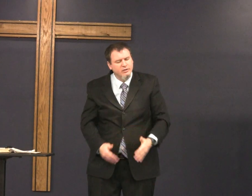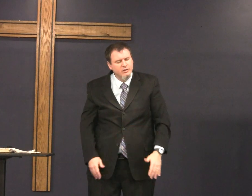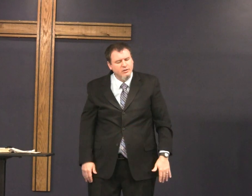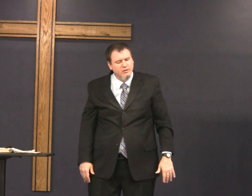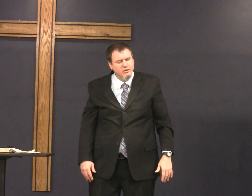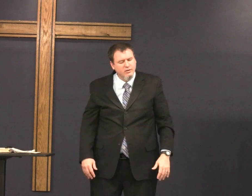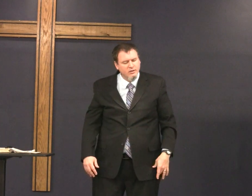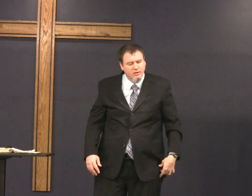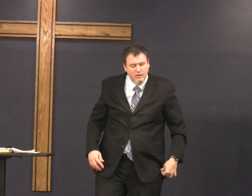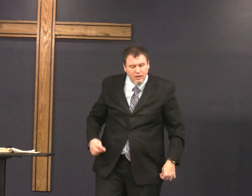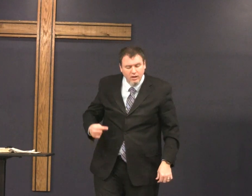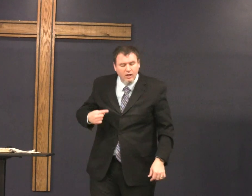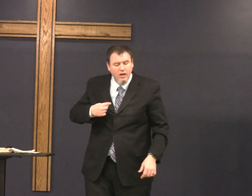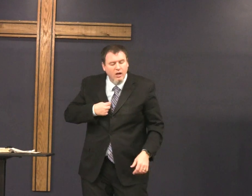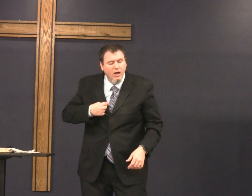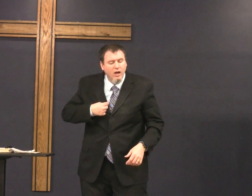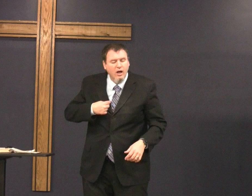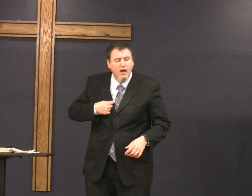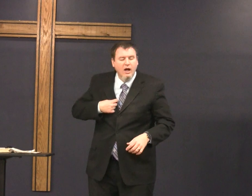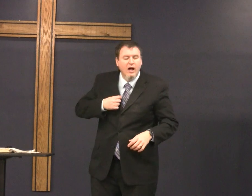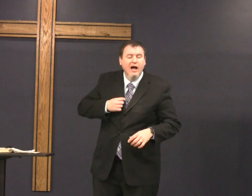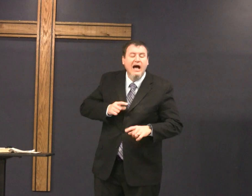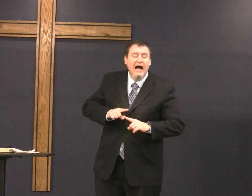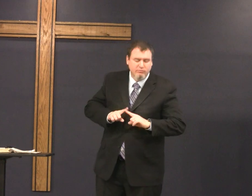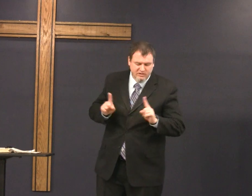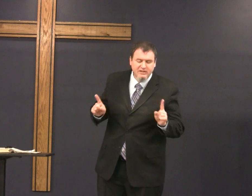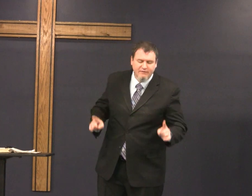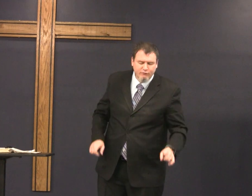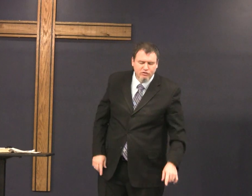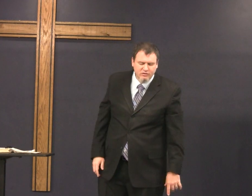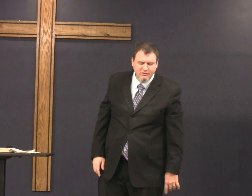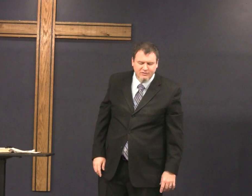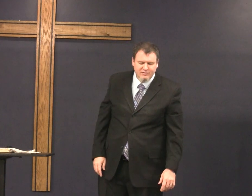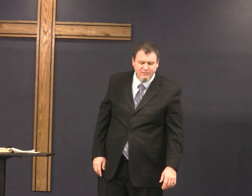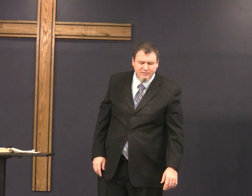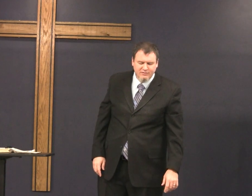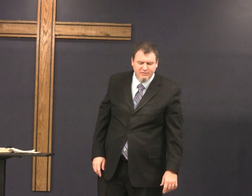and then you said no I am good I'm different